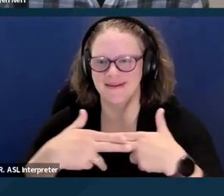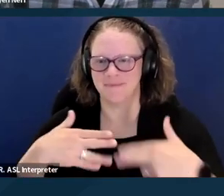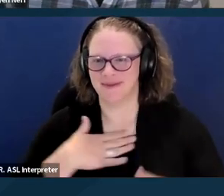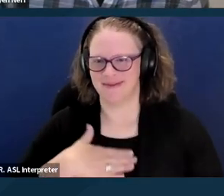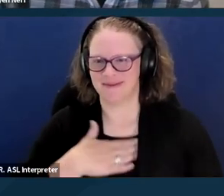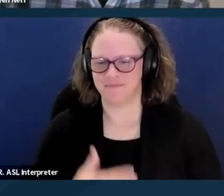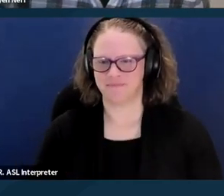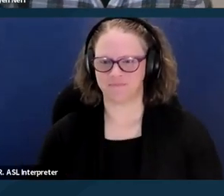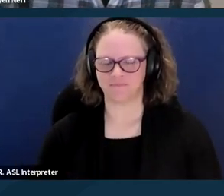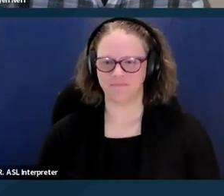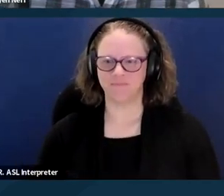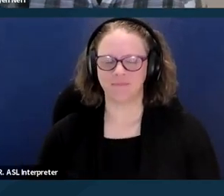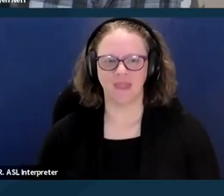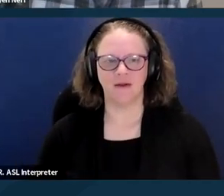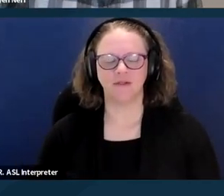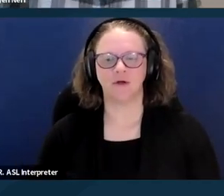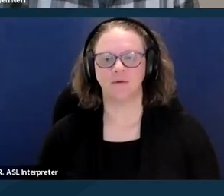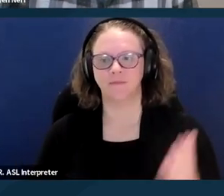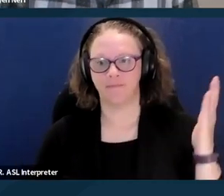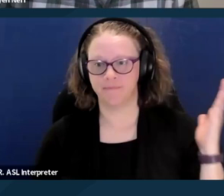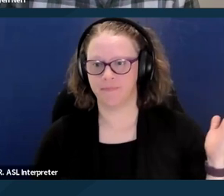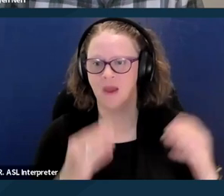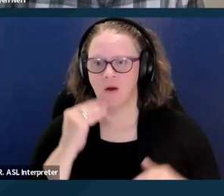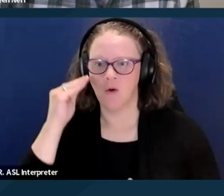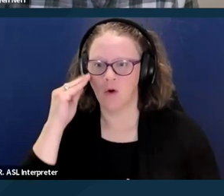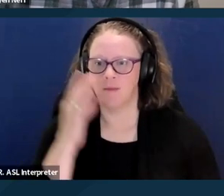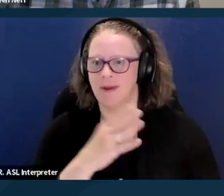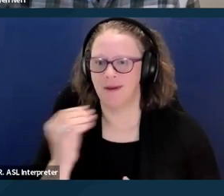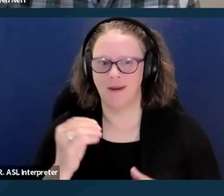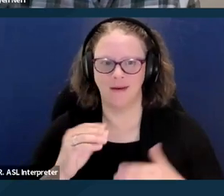So the home and community based alternatives or HCBA waiver,